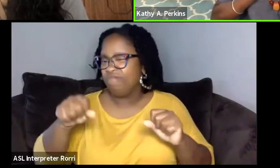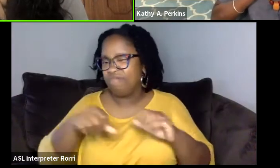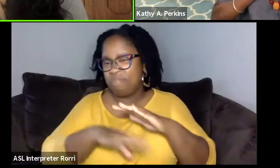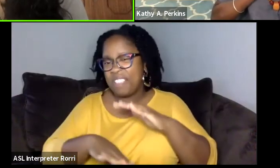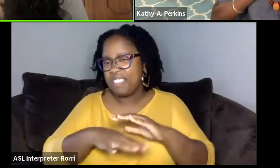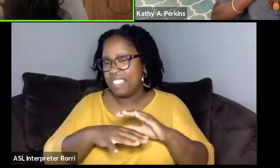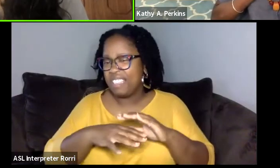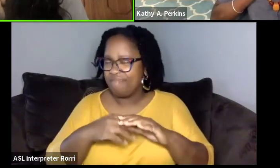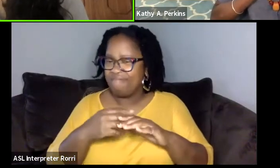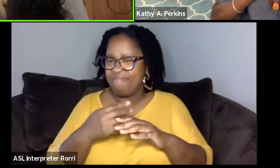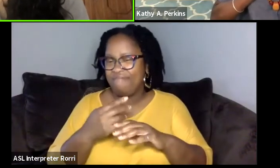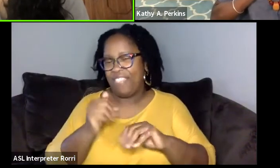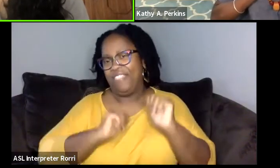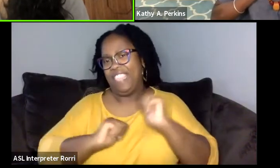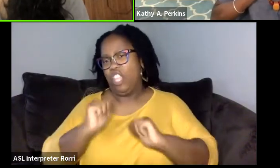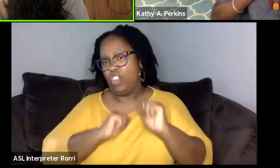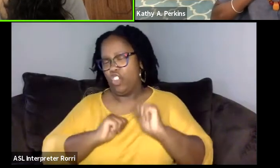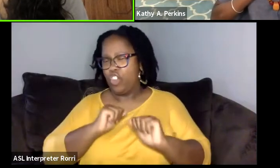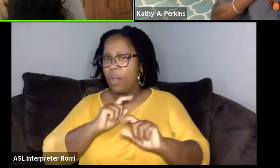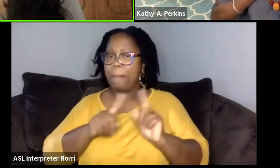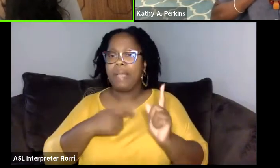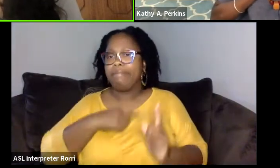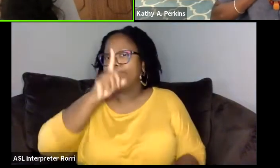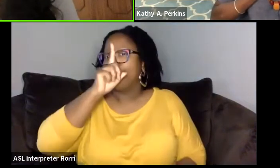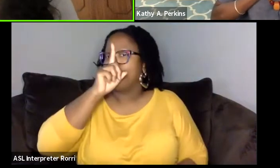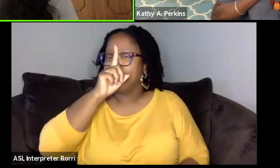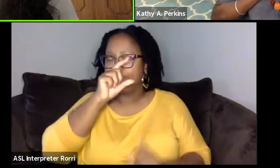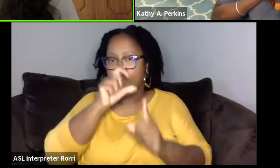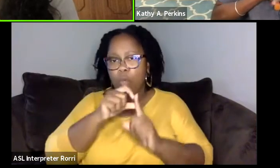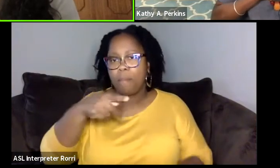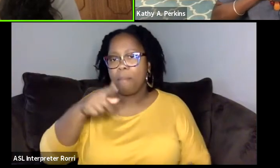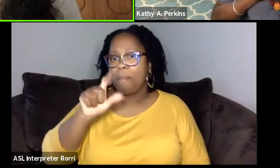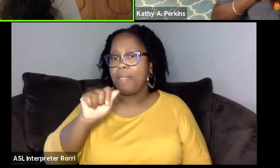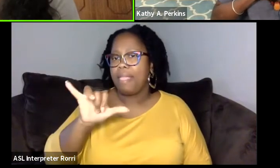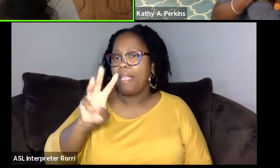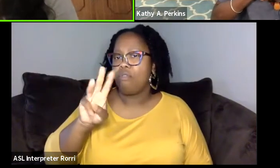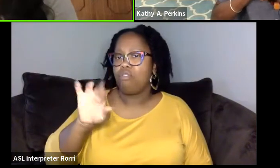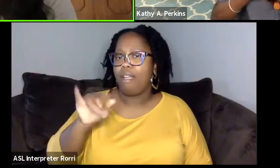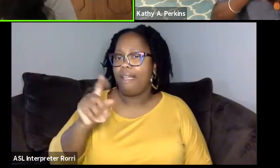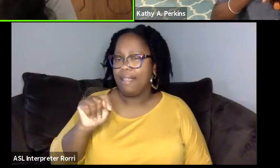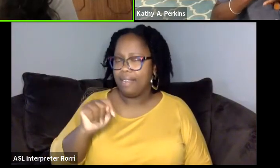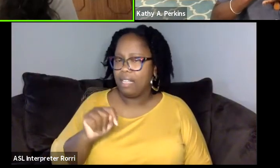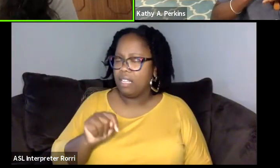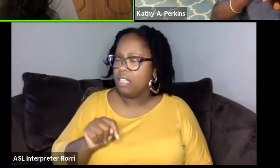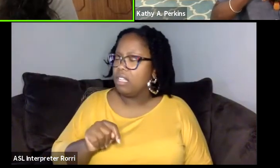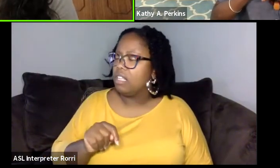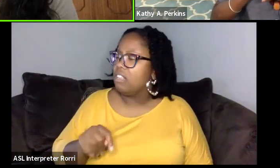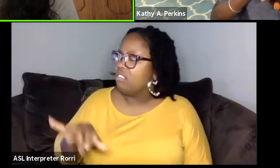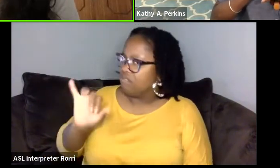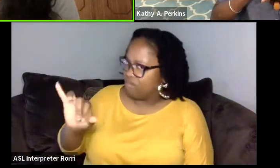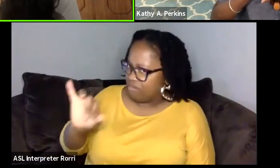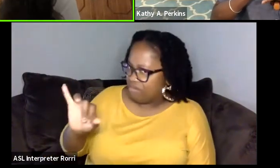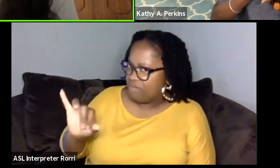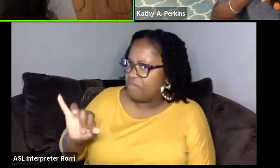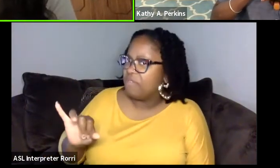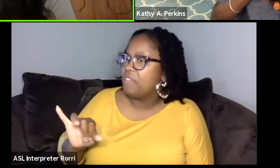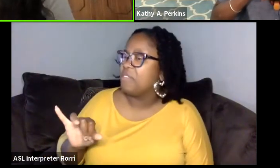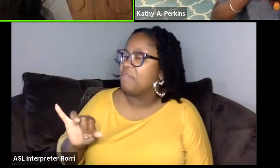I didn't wanna say playwrights. Right. Just in that own sense of it's work, what I hear you saying is that it's quite restrictive,